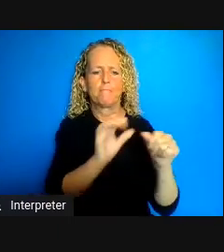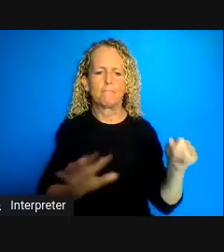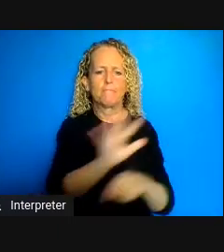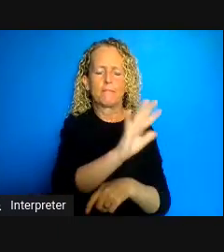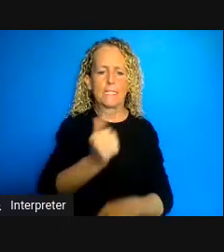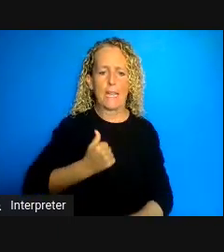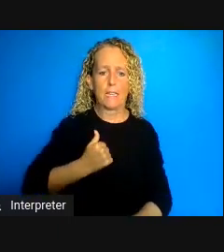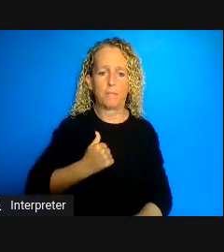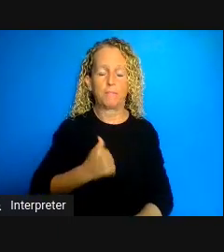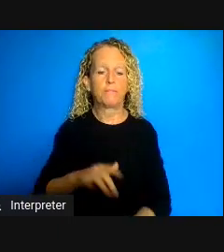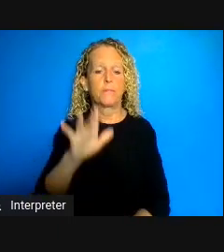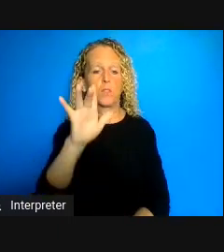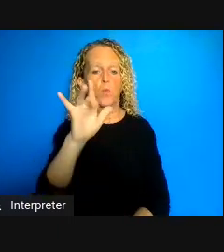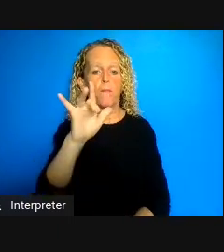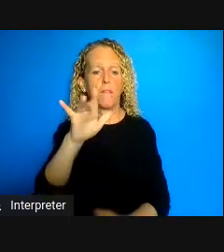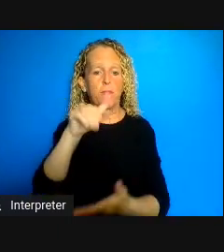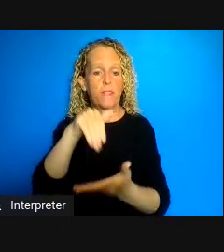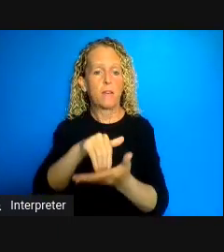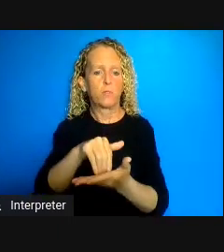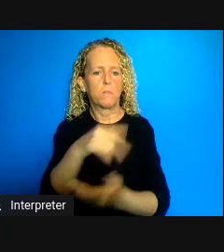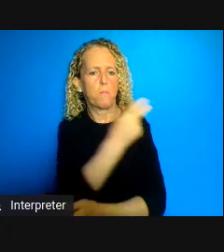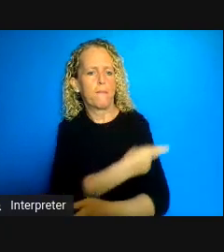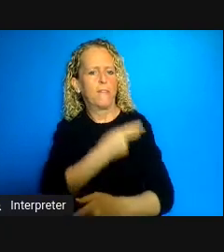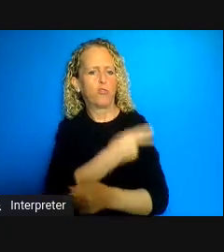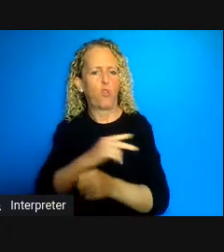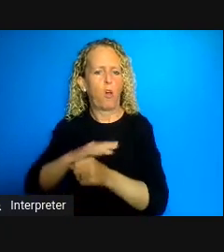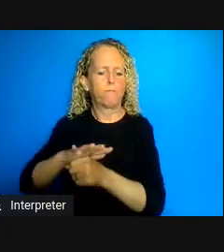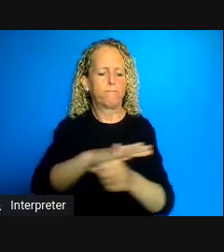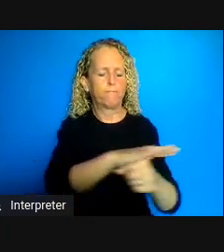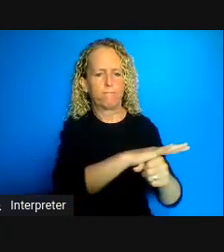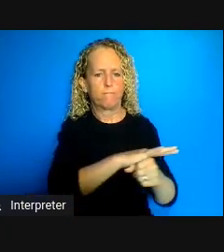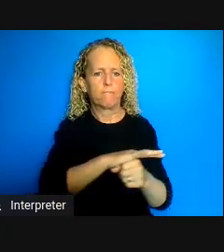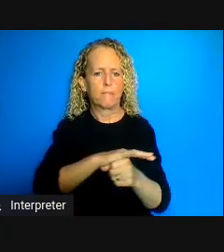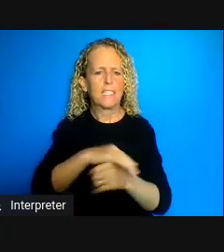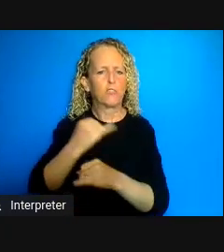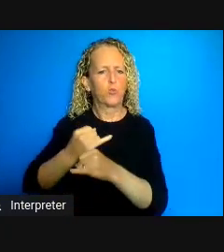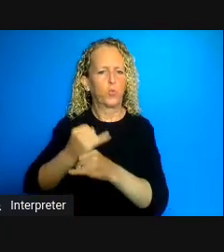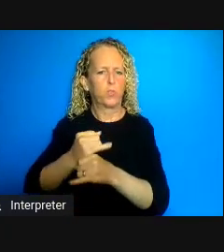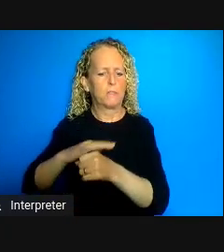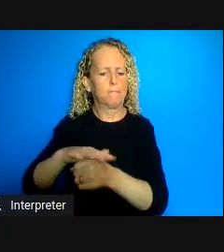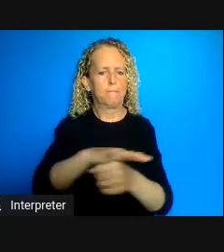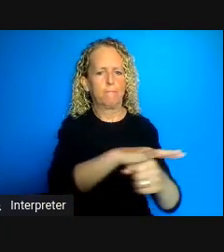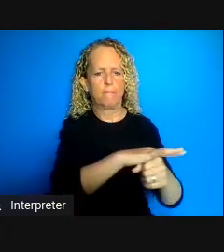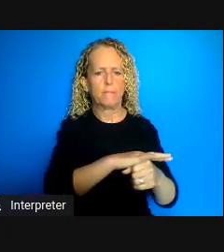these are in provincial institutions. Provincial institutions are administered